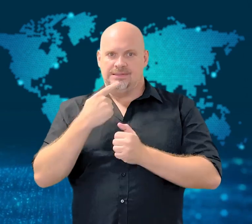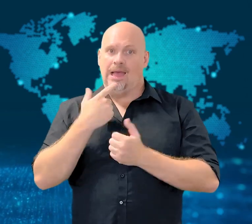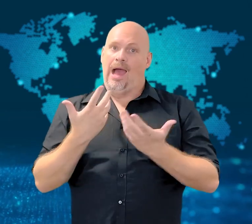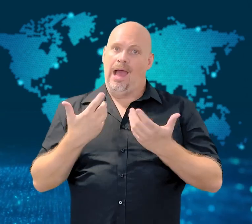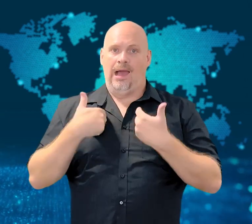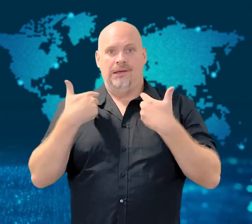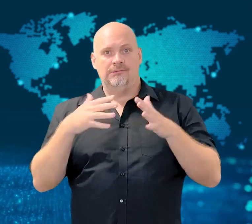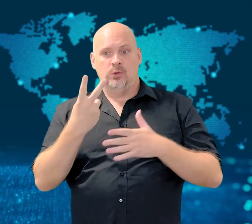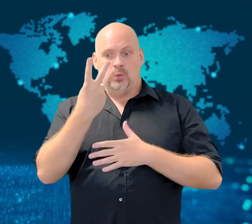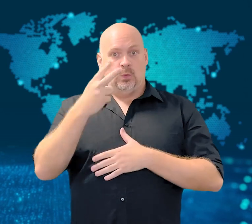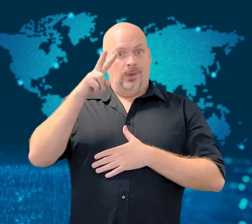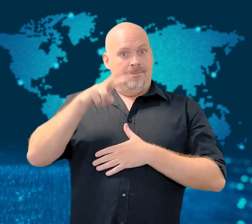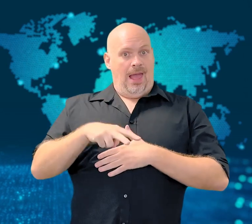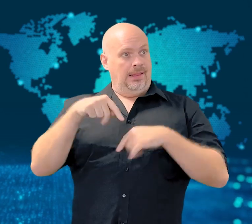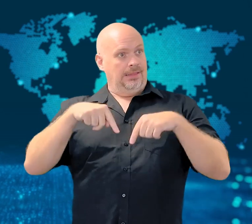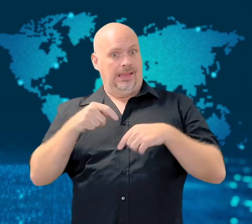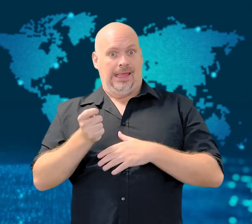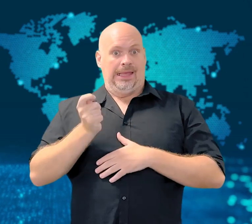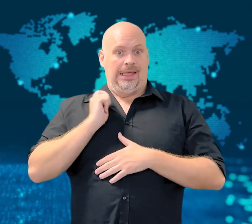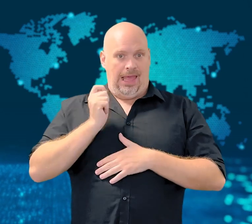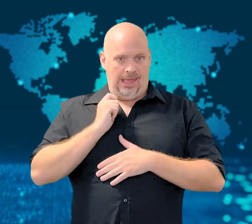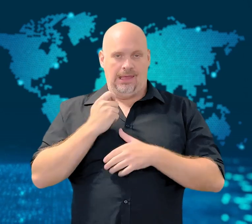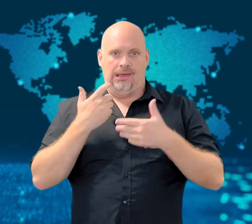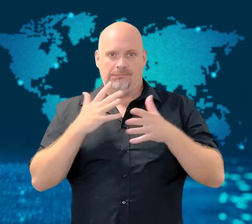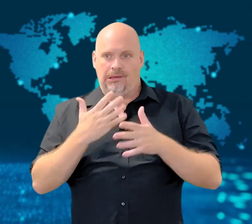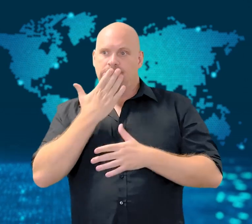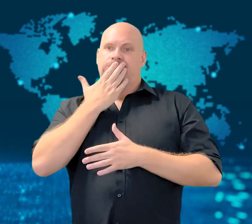the military activities.